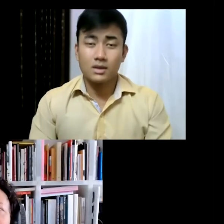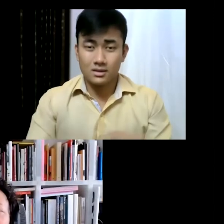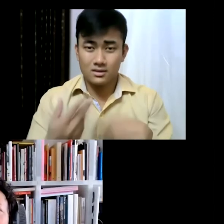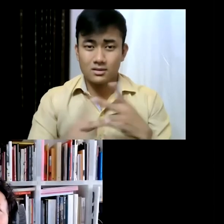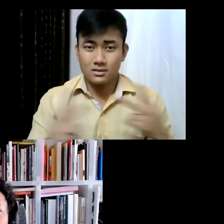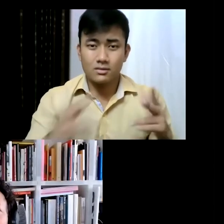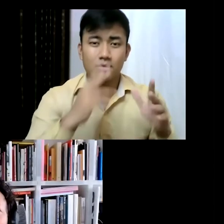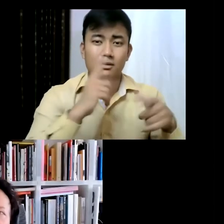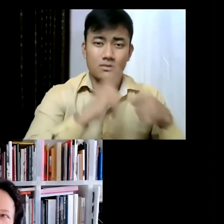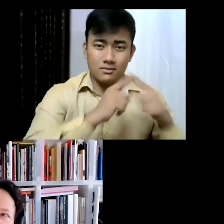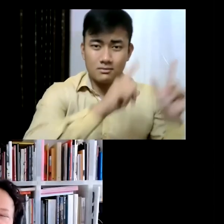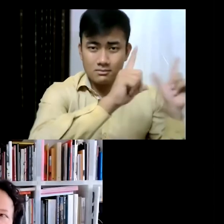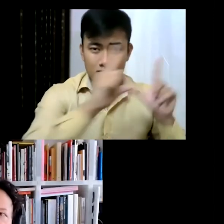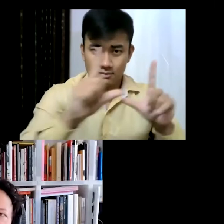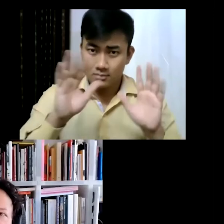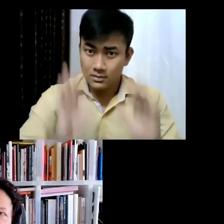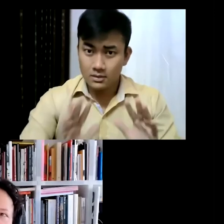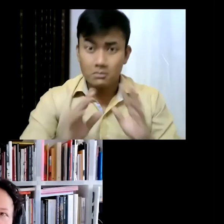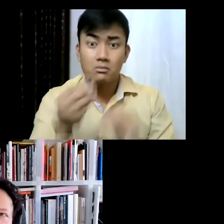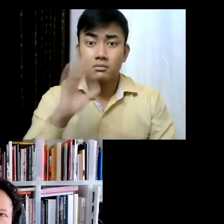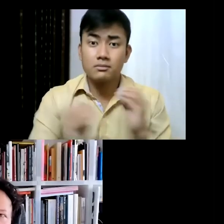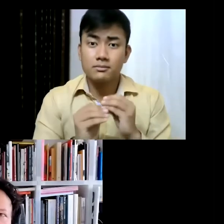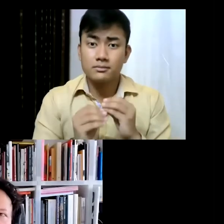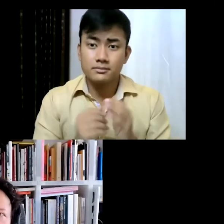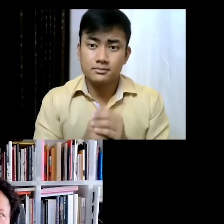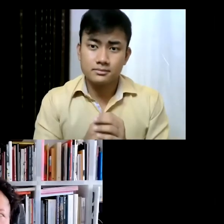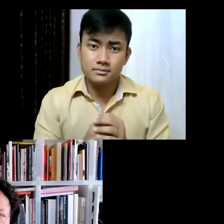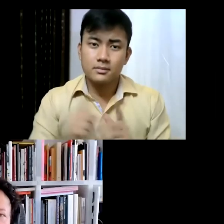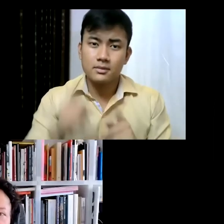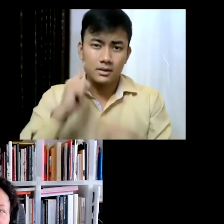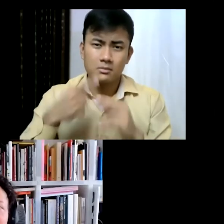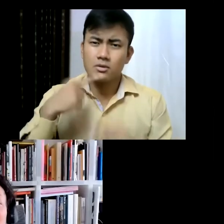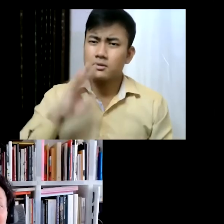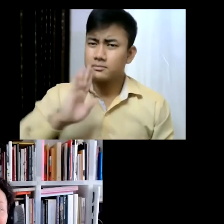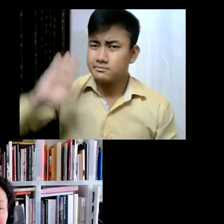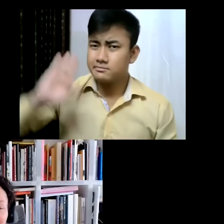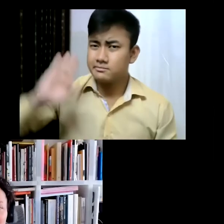but I have to say that again going back to the beginning of this conversation it's been hard not